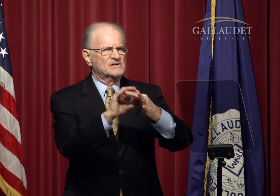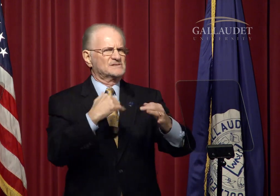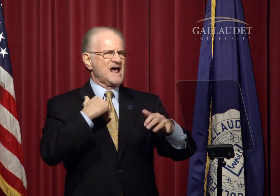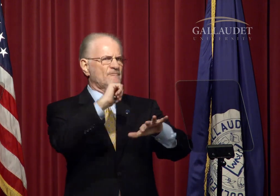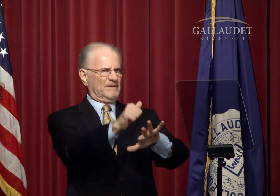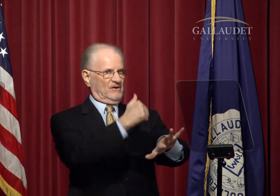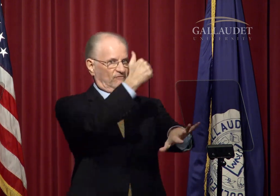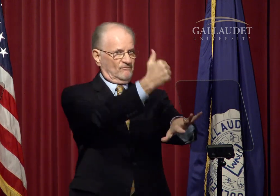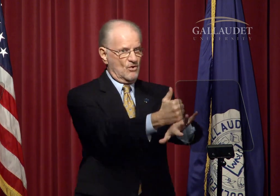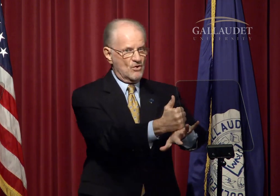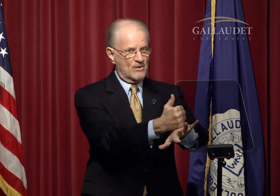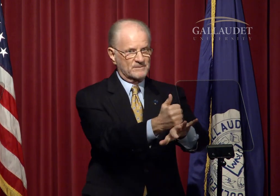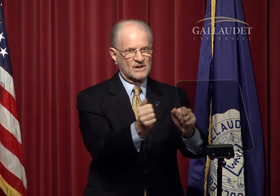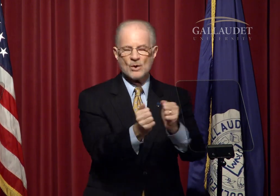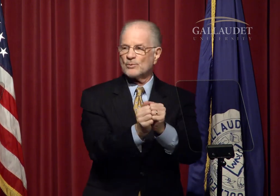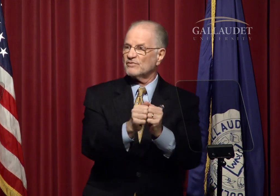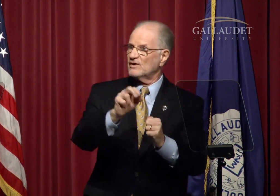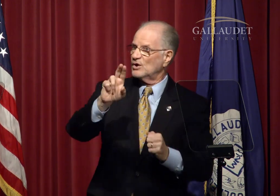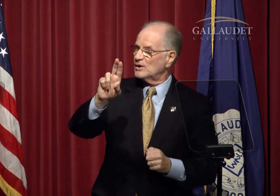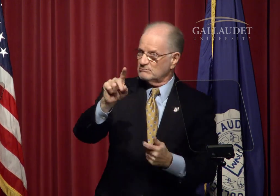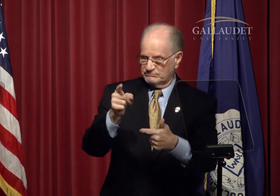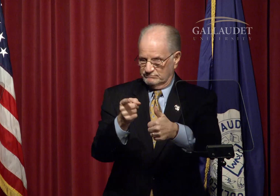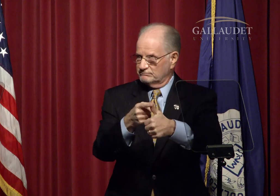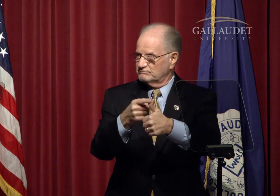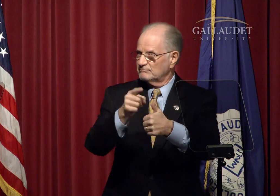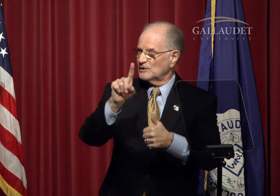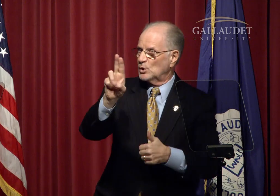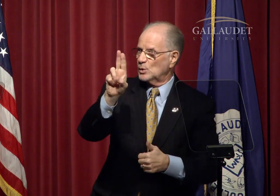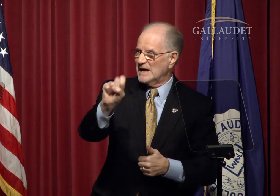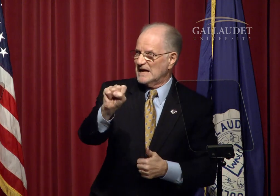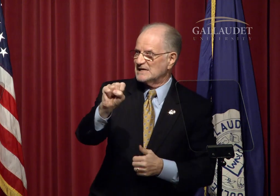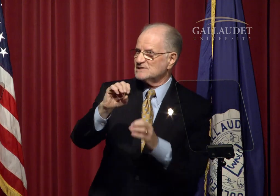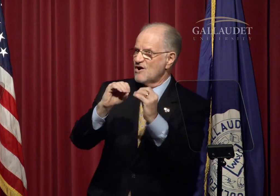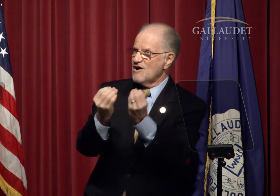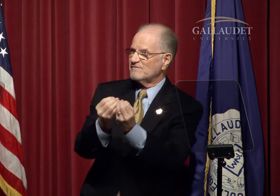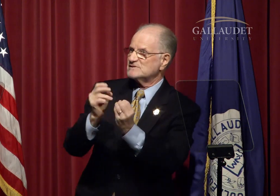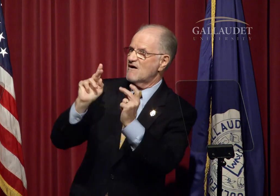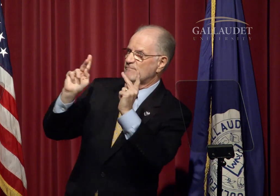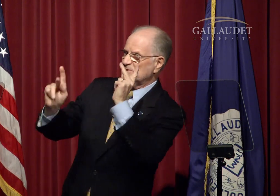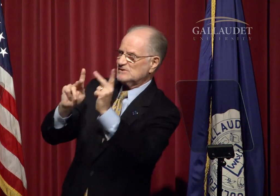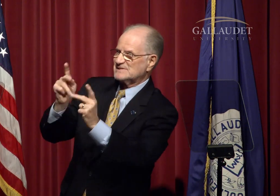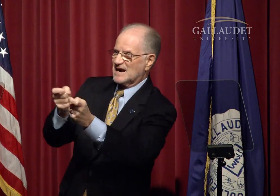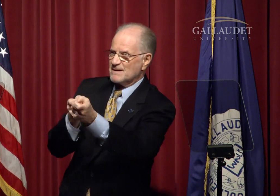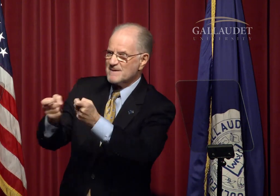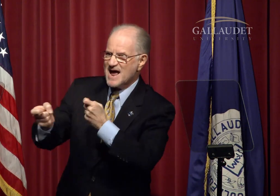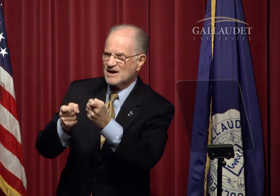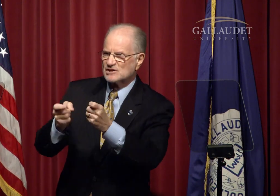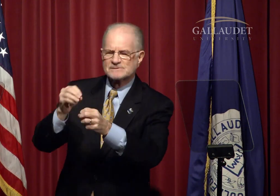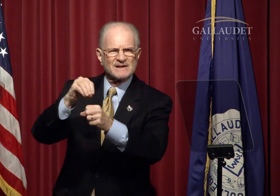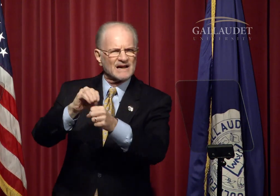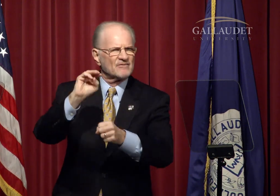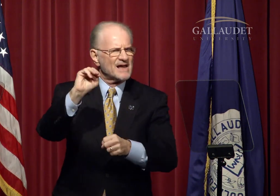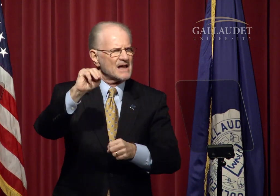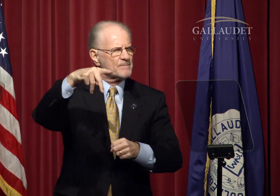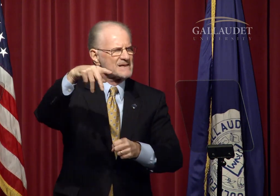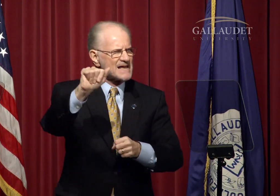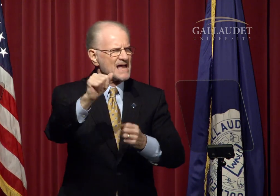New collaborations have been formed with: The U.S. Office of Personnel Management